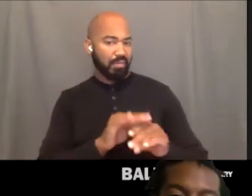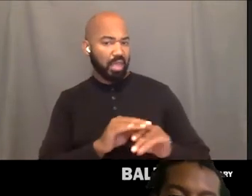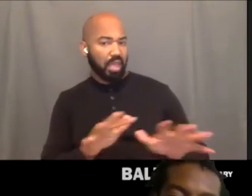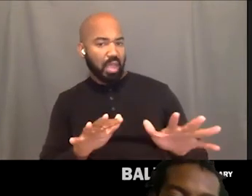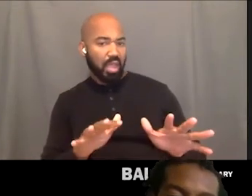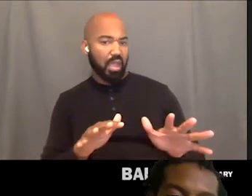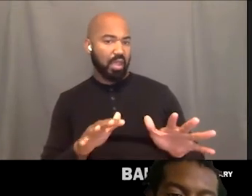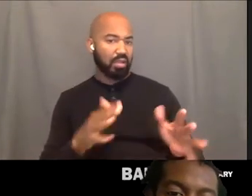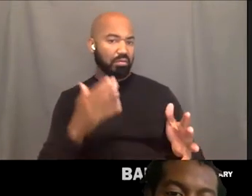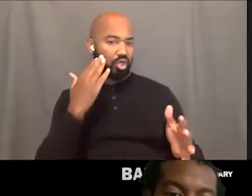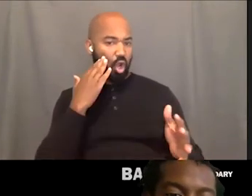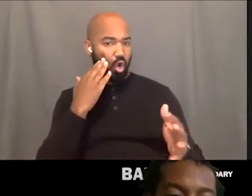It's so like